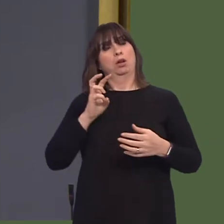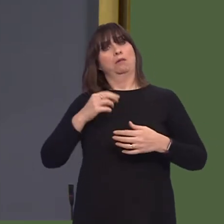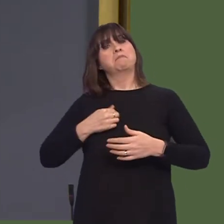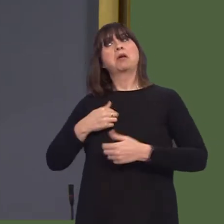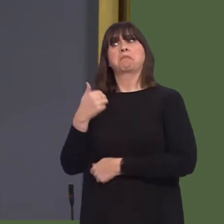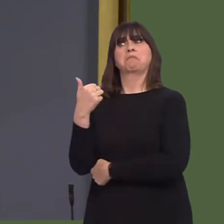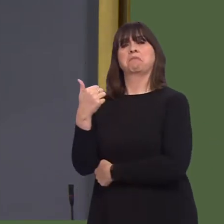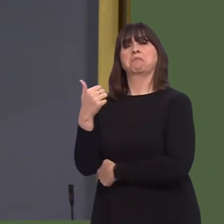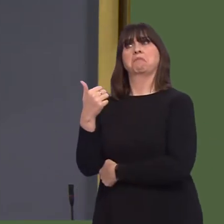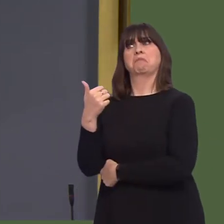arises from the announcement.